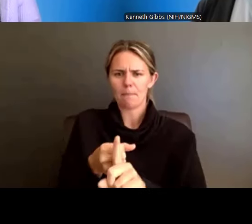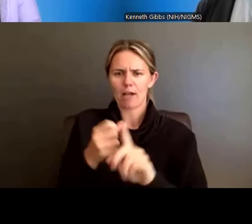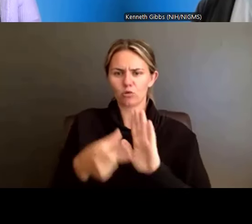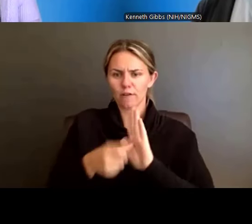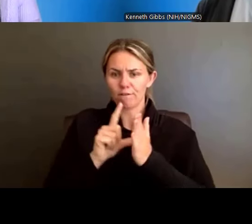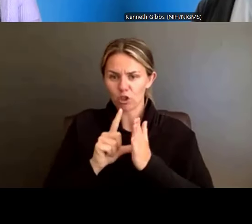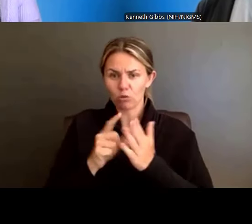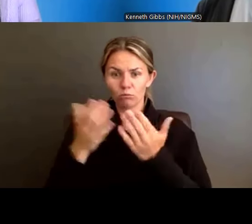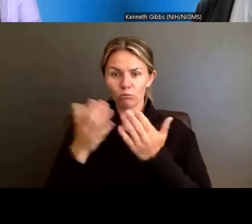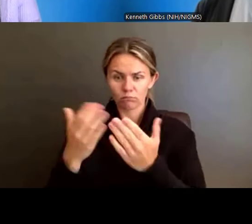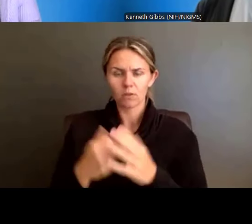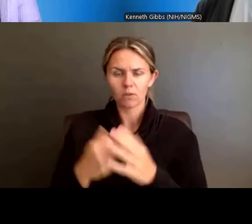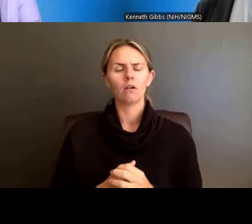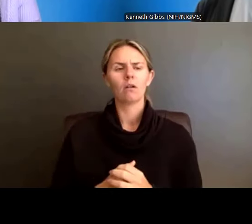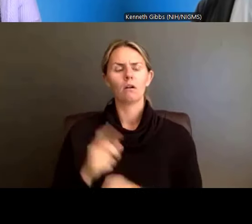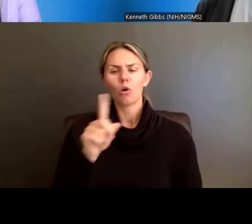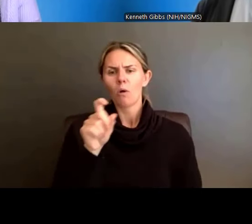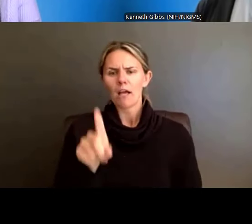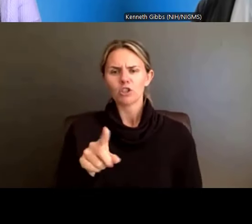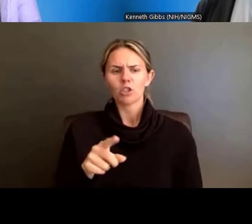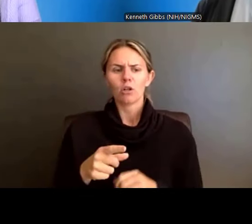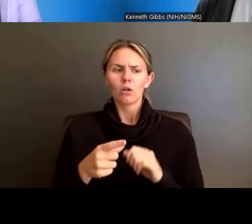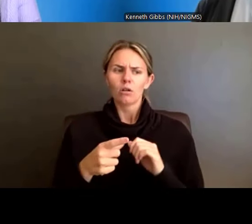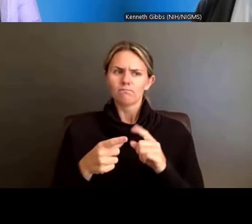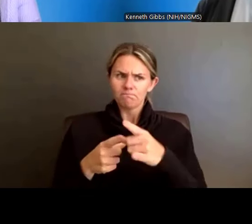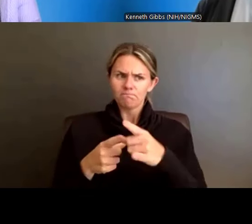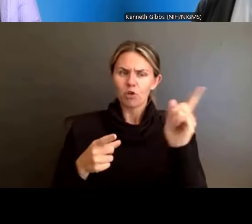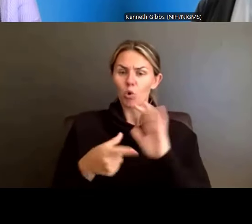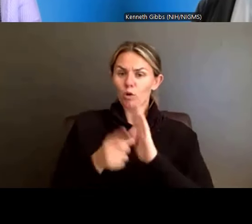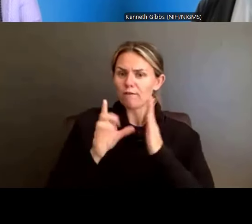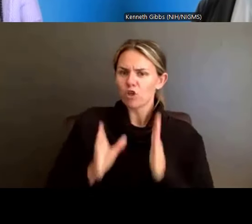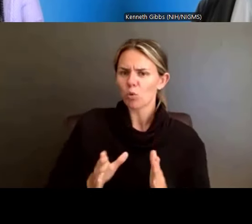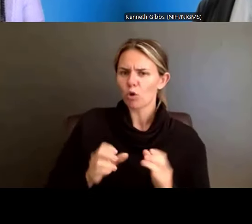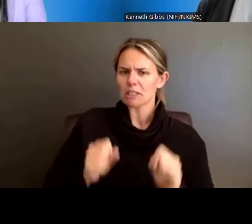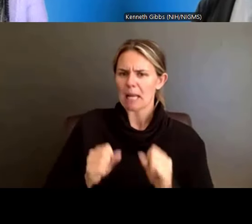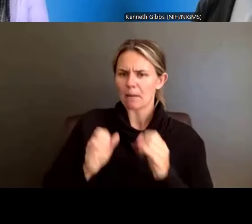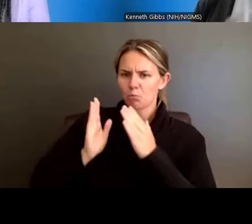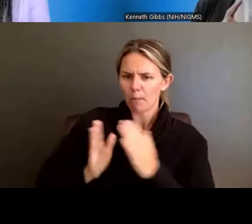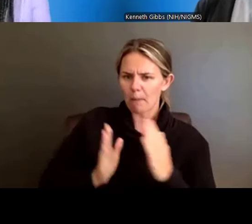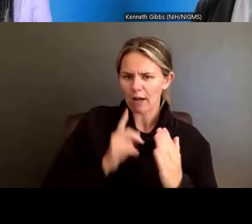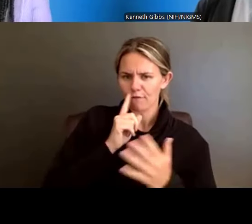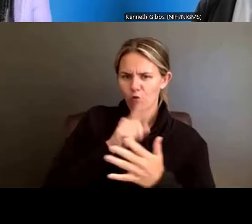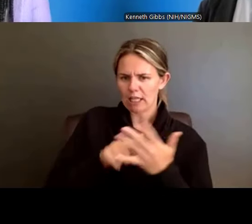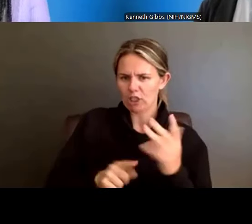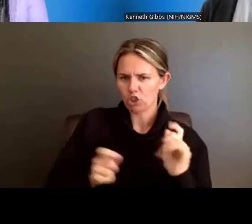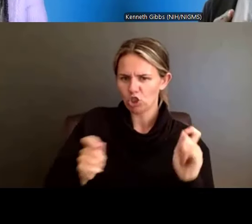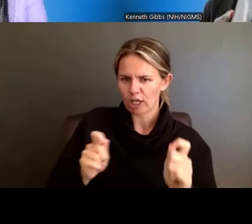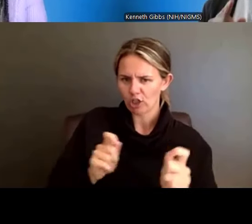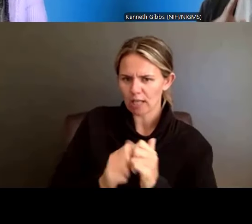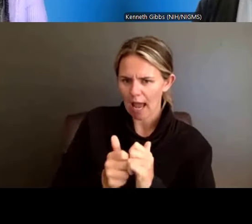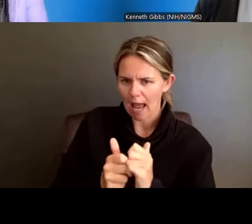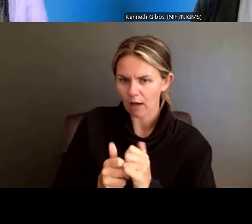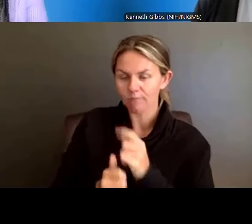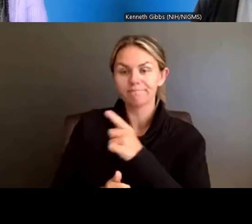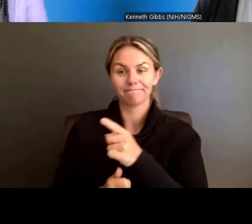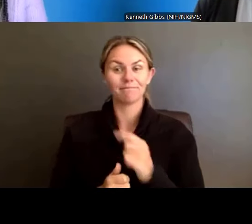How will reviewers be prepared for these changes? Dr. Kenneth Gibbs: They'll be prepared well, because many of you are going to be those peer reviewers.